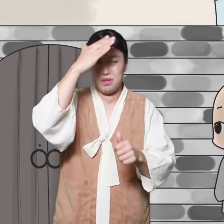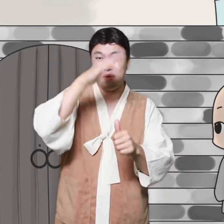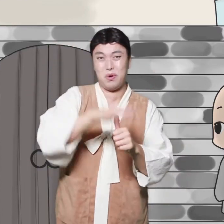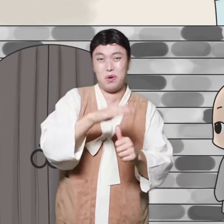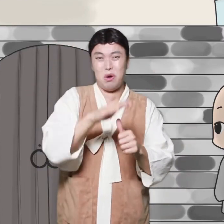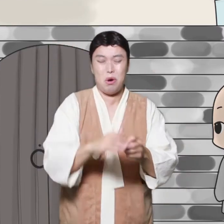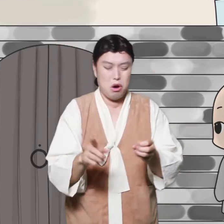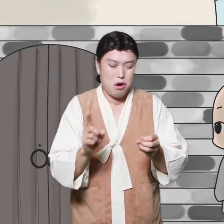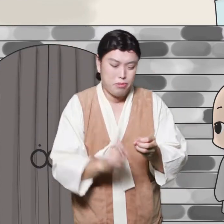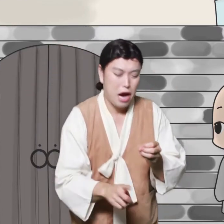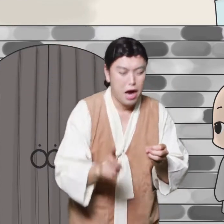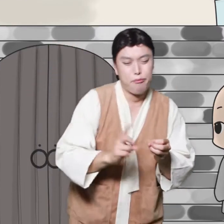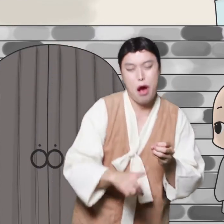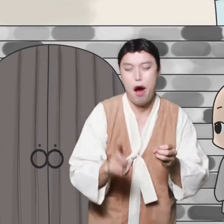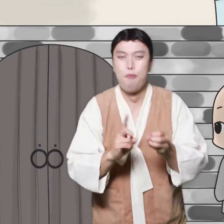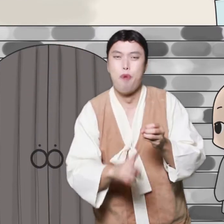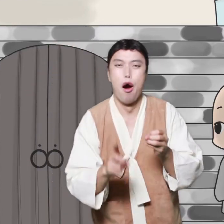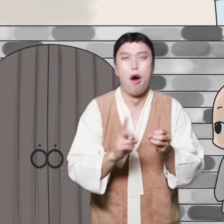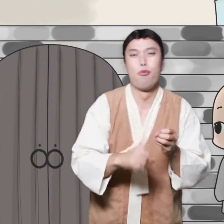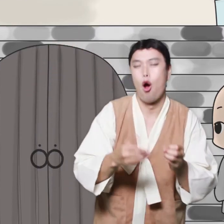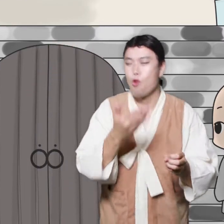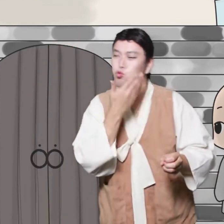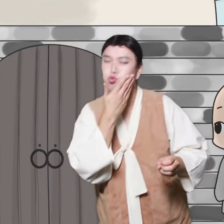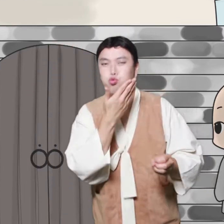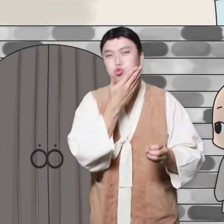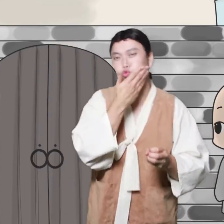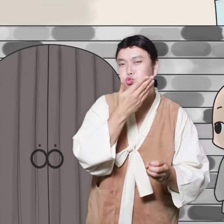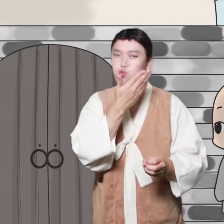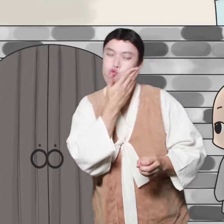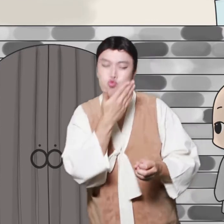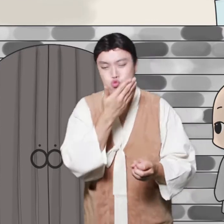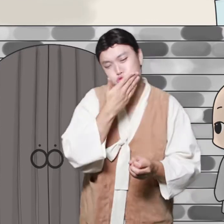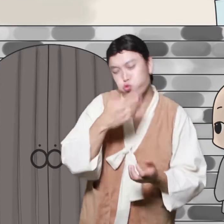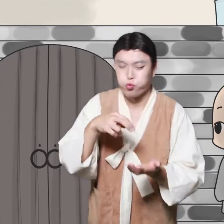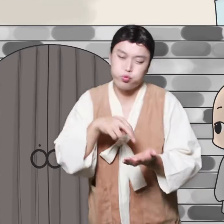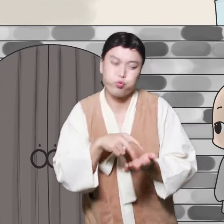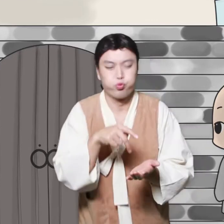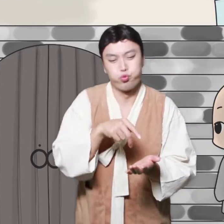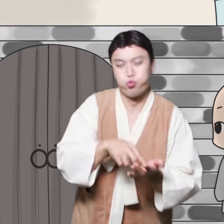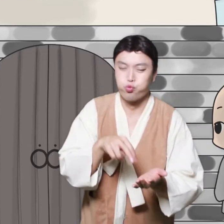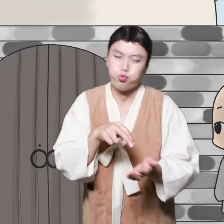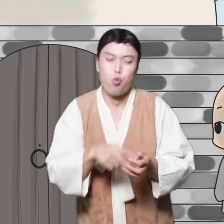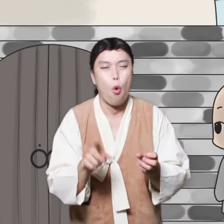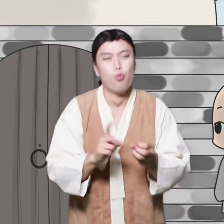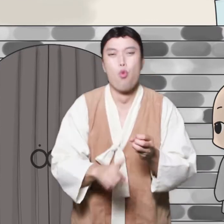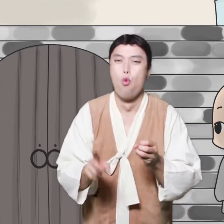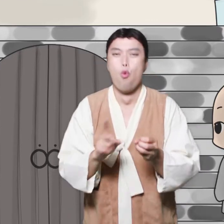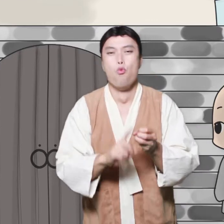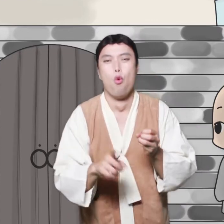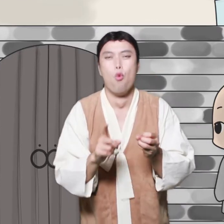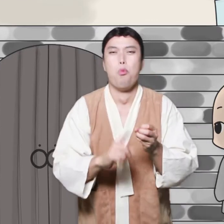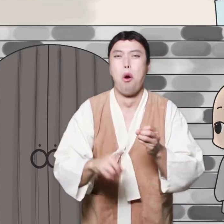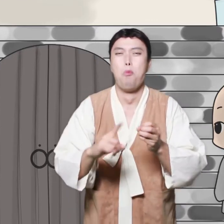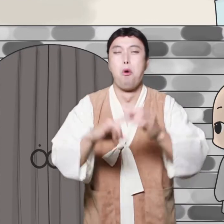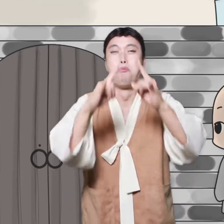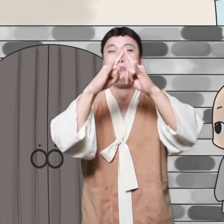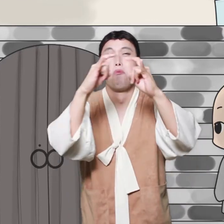That house is a stronghold Greedy lived.